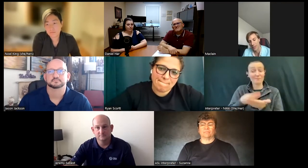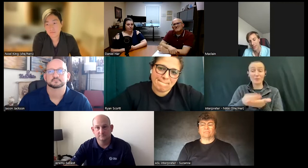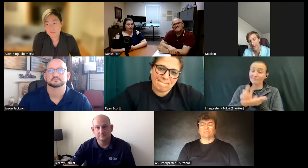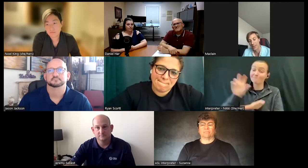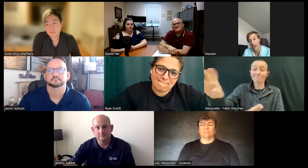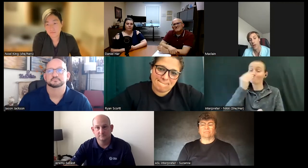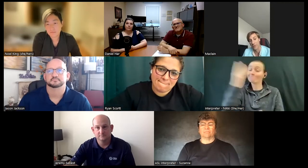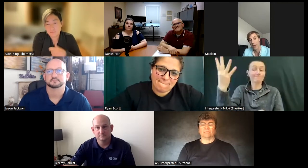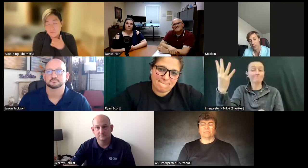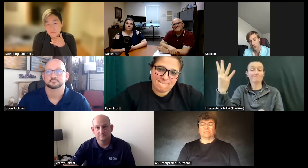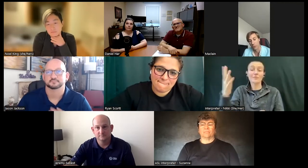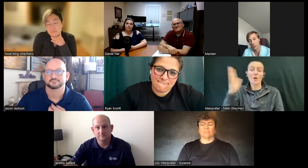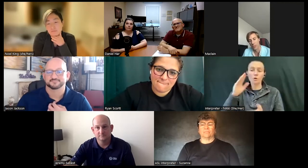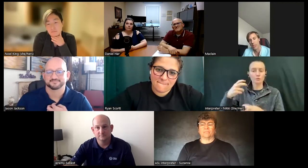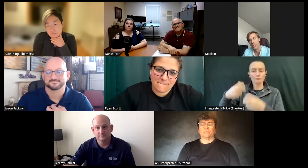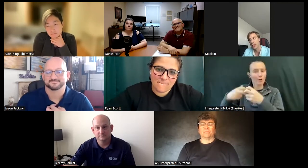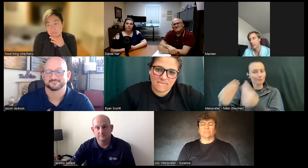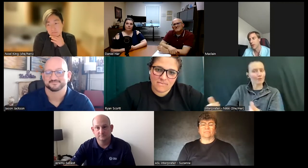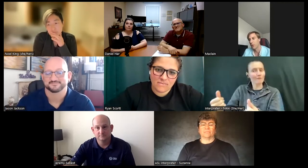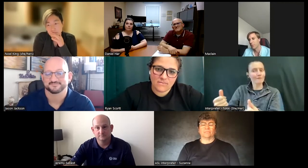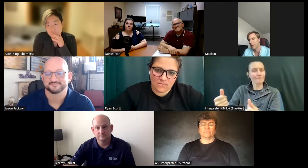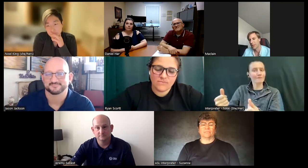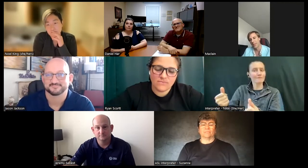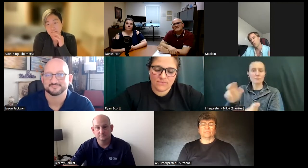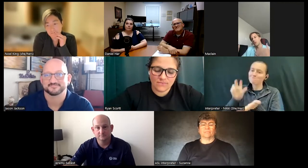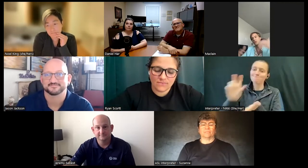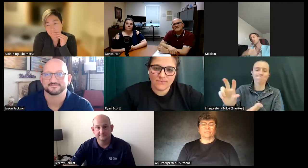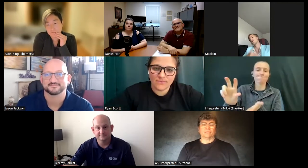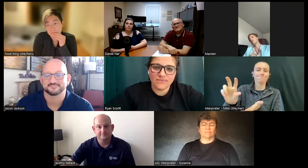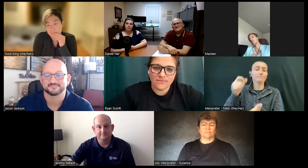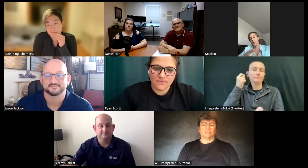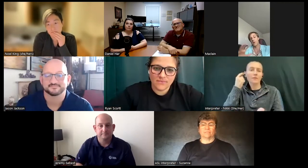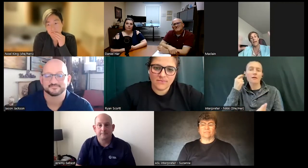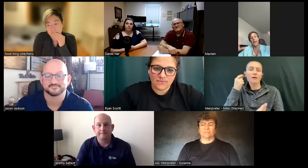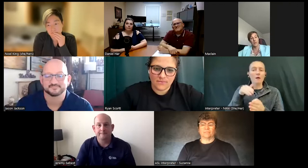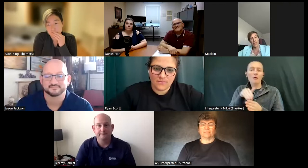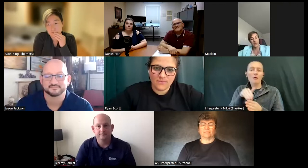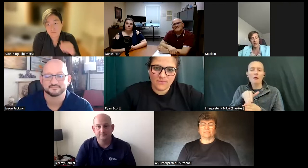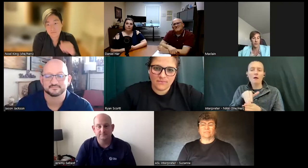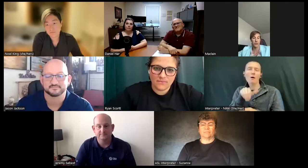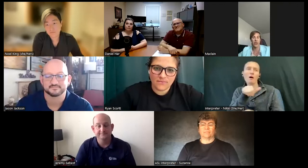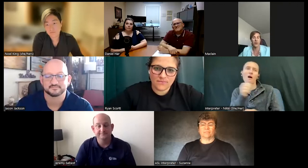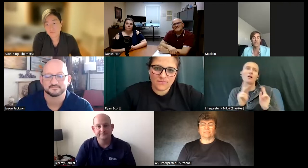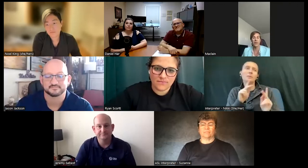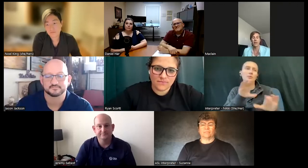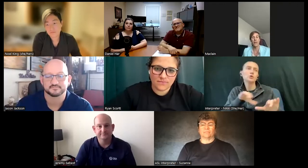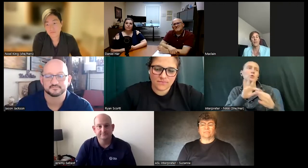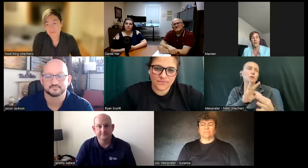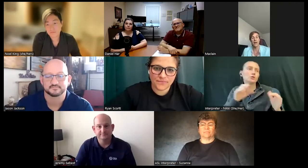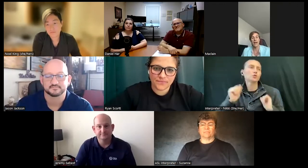much money you take I want to figure out the solution you know because then once you start playing on the level of what everyone else does for shows then they